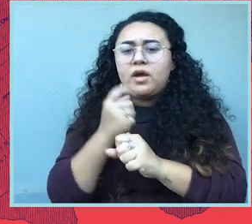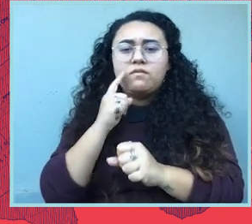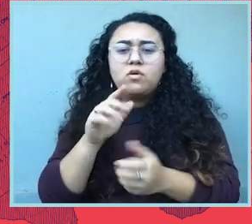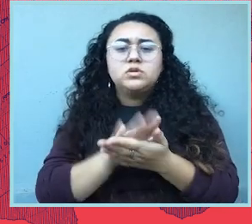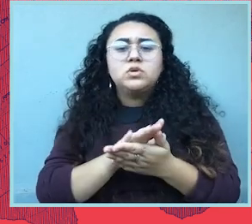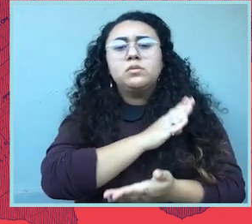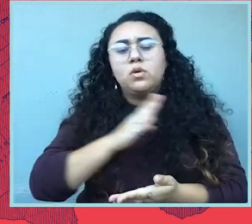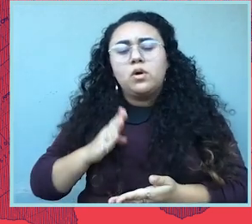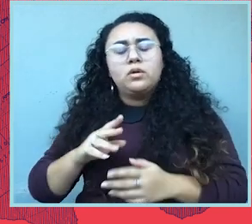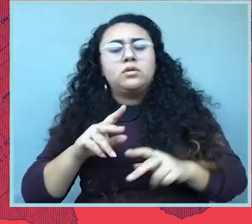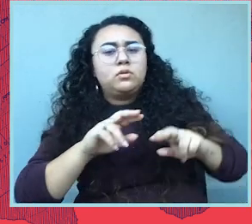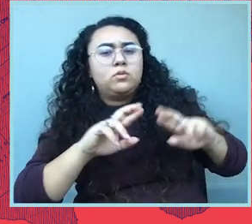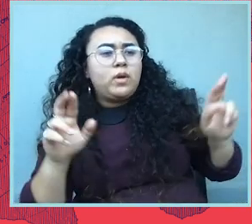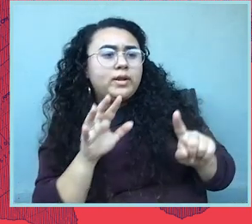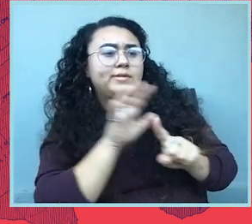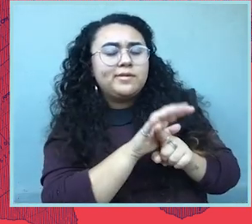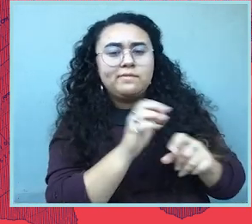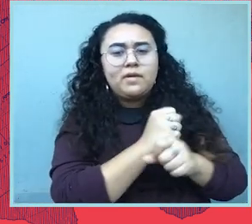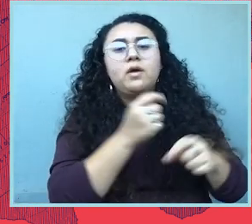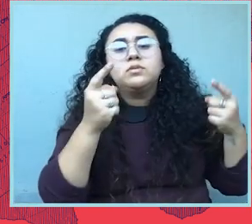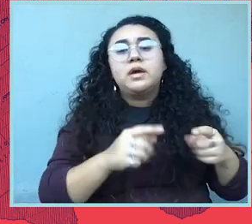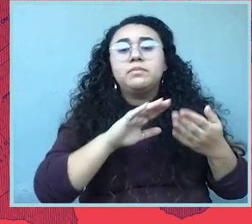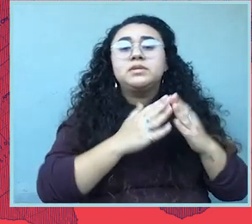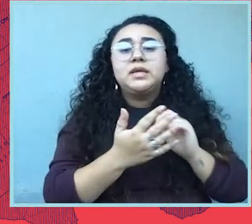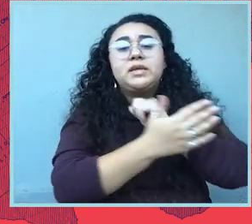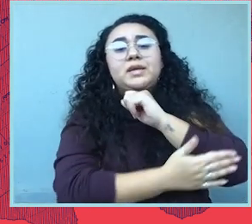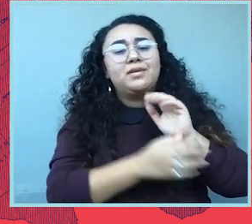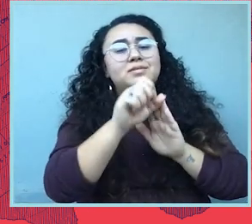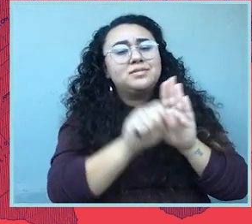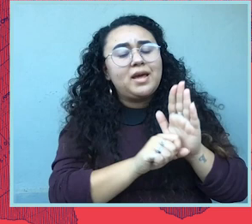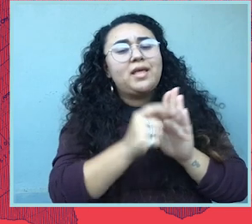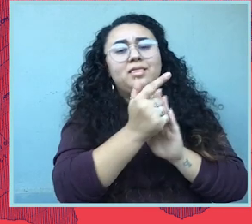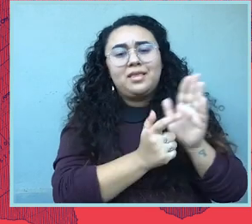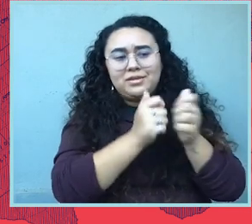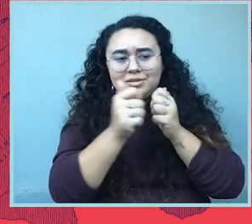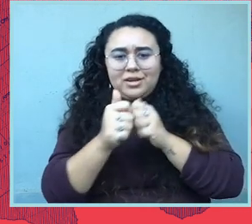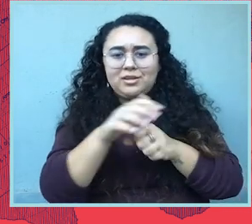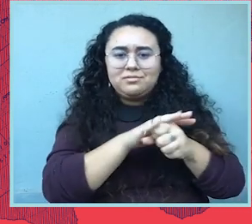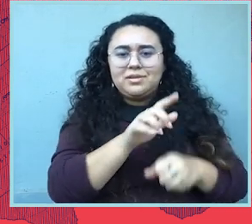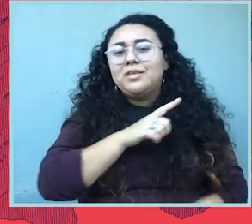elections and what's going on in school boards, very mobilized around what's going on in their cities and counties and of course, in their state legislatures.